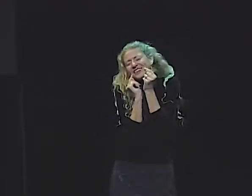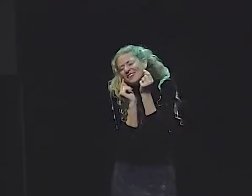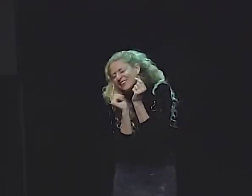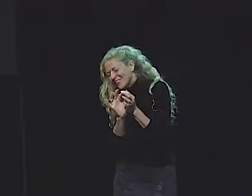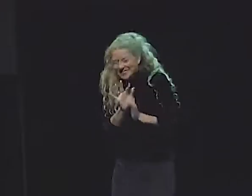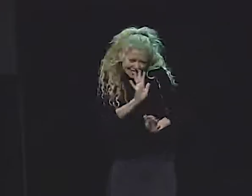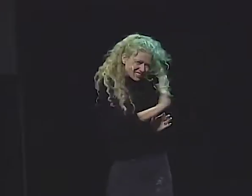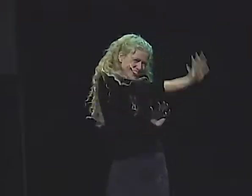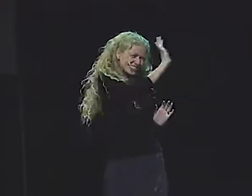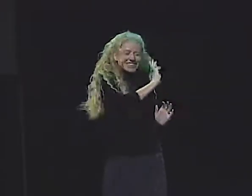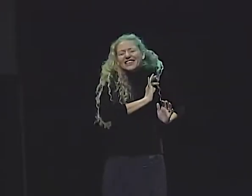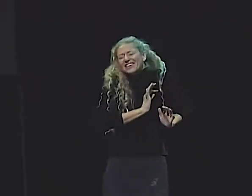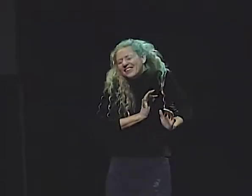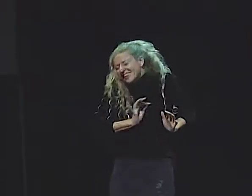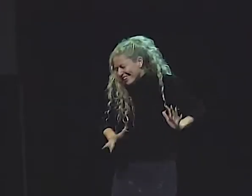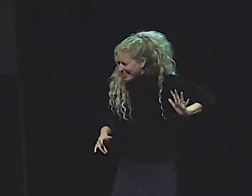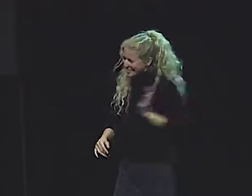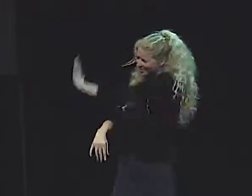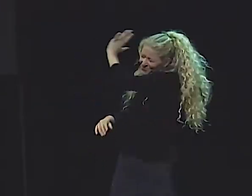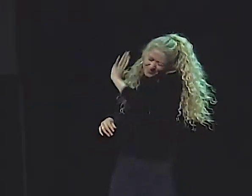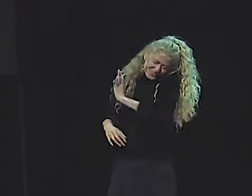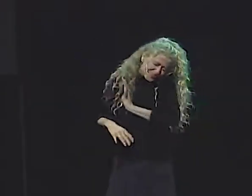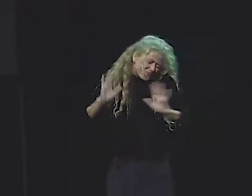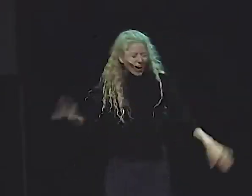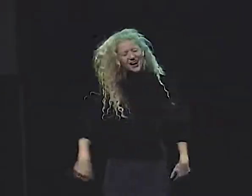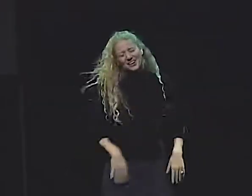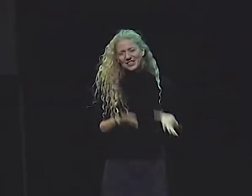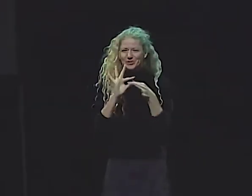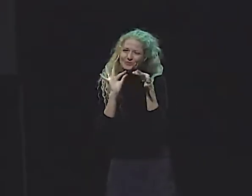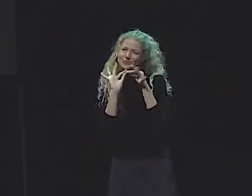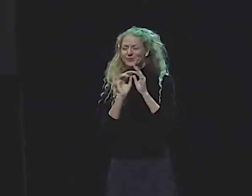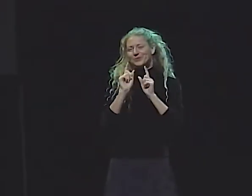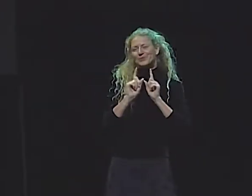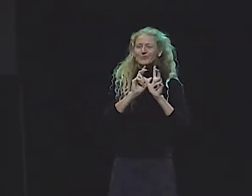AND THEY WERE TALKING AMONGST EACH OTHER THE WAY GIGGLY, YOUNG ANGELS MIGHT,